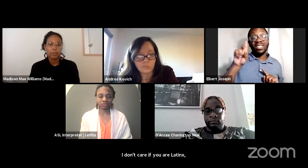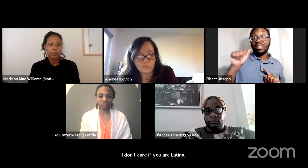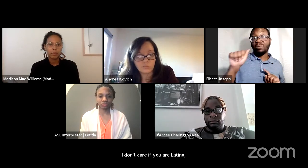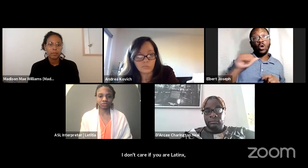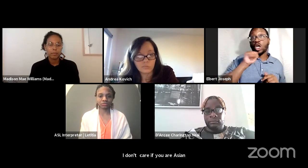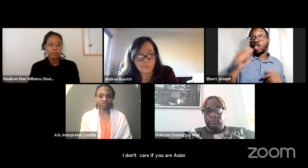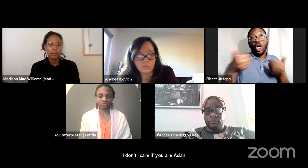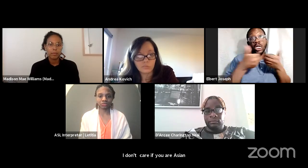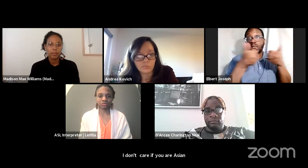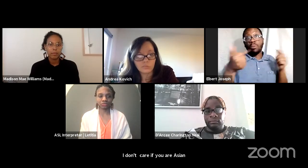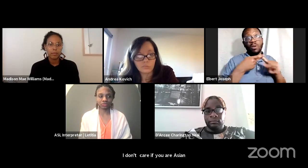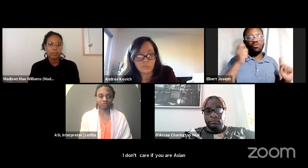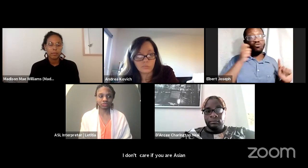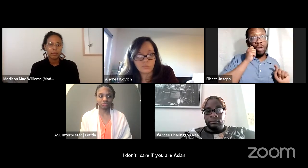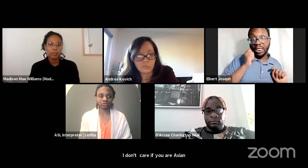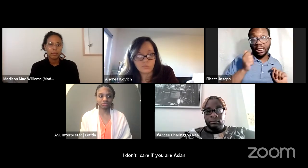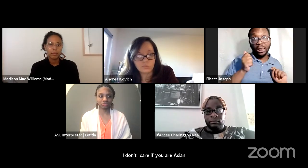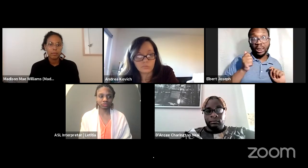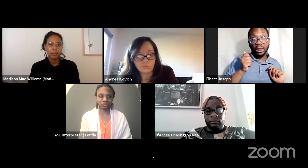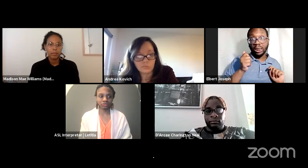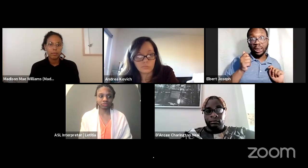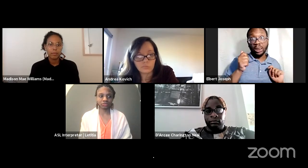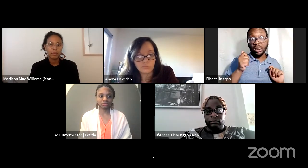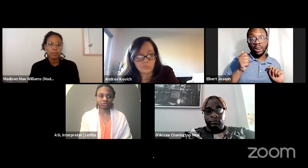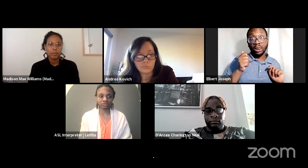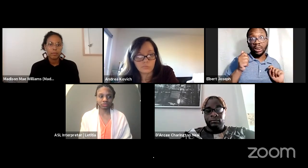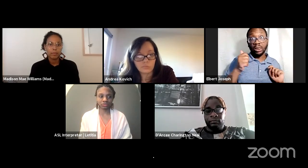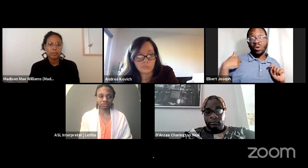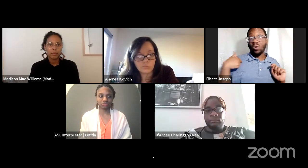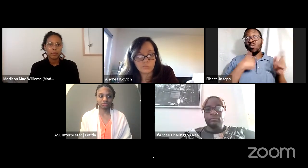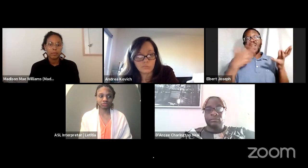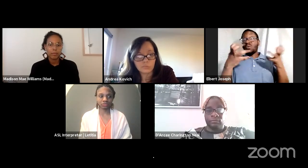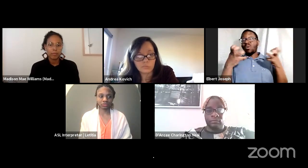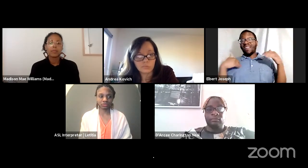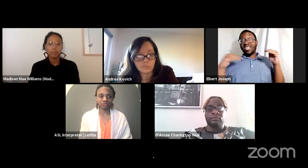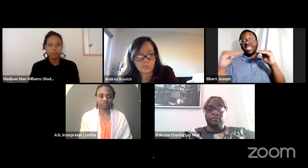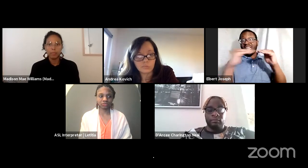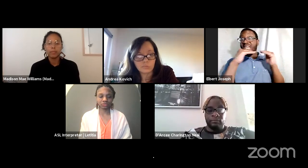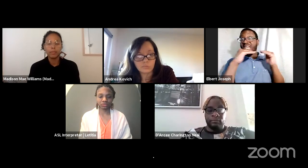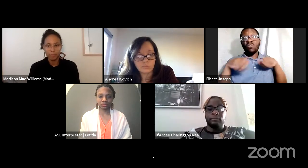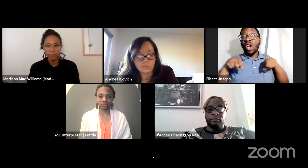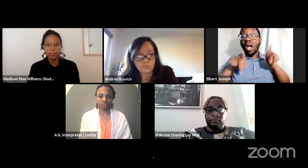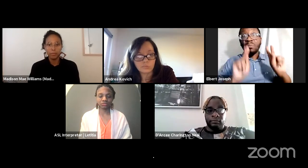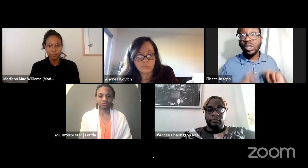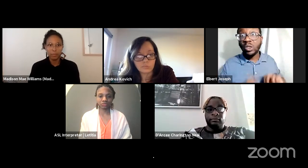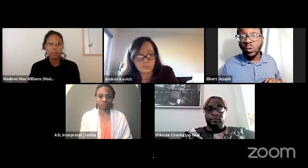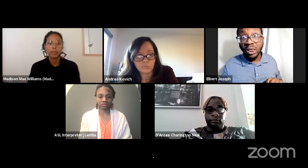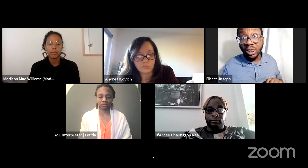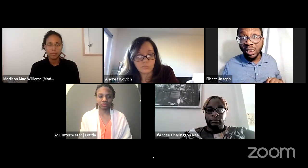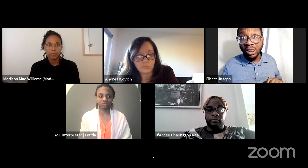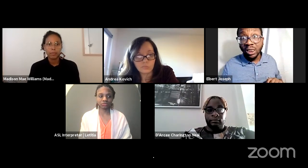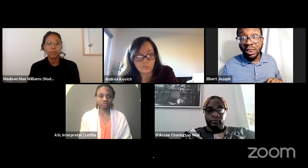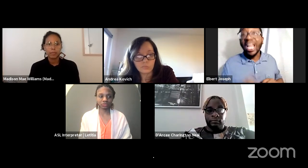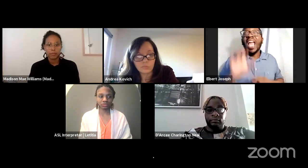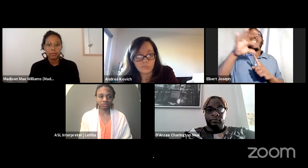we need to be fighting together to the full extent. Both anti-racism